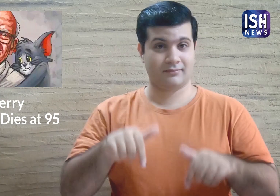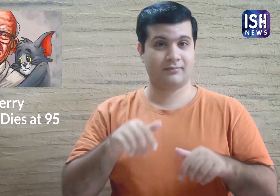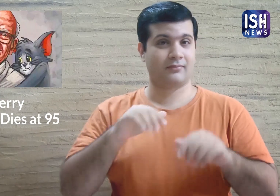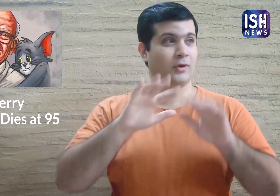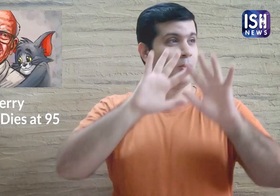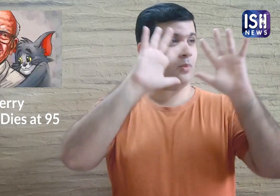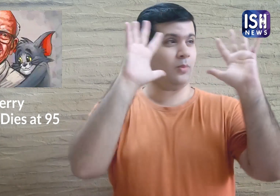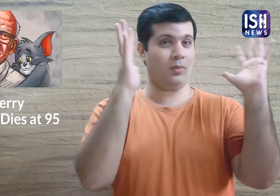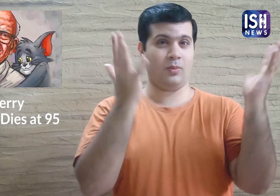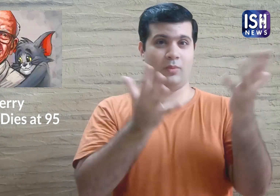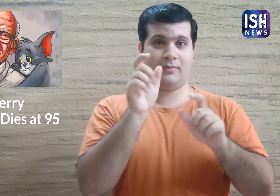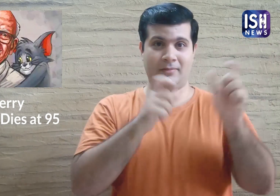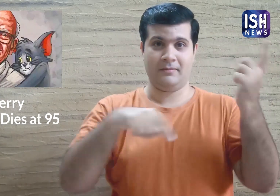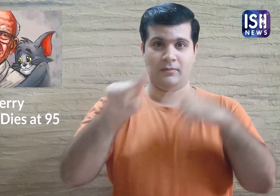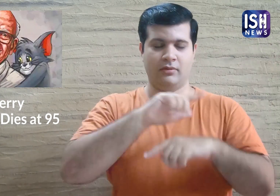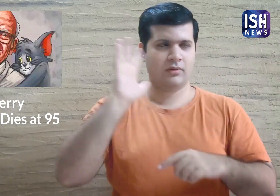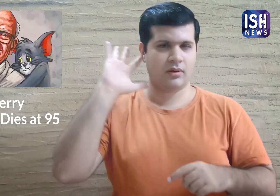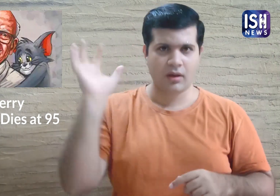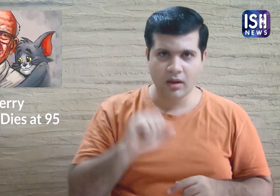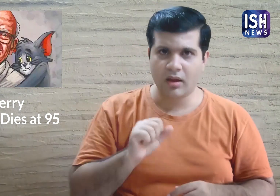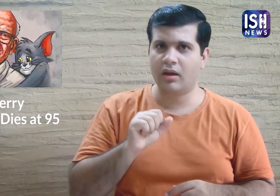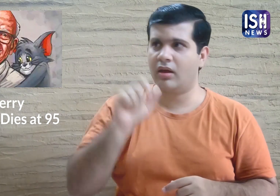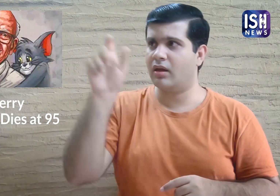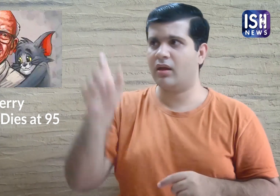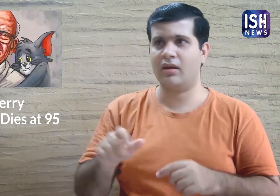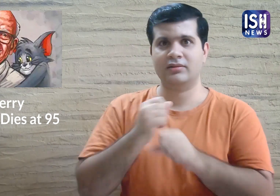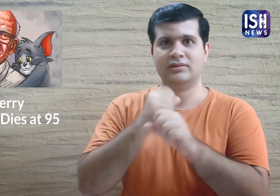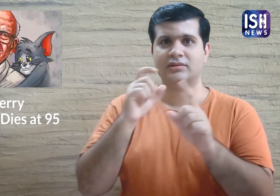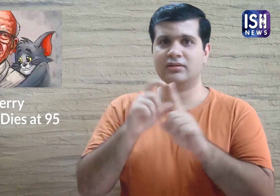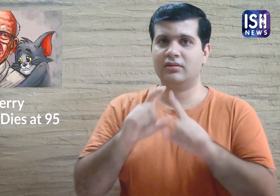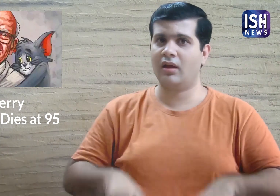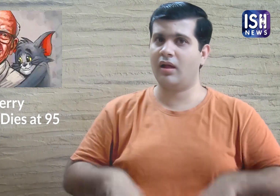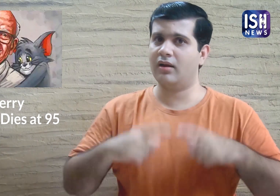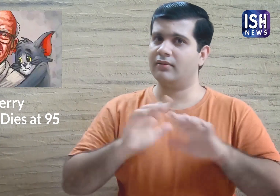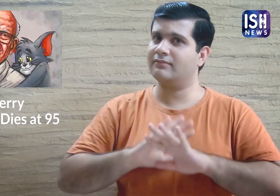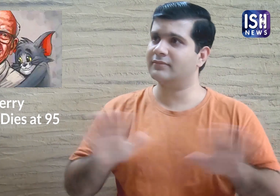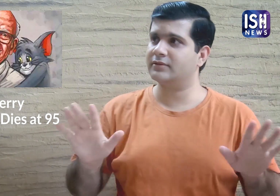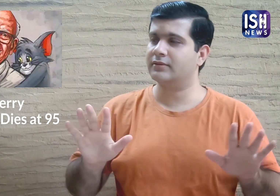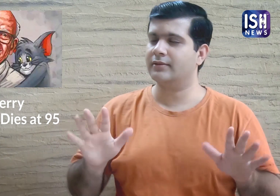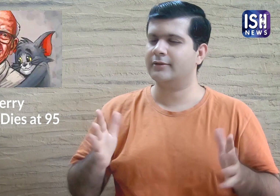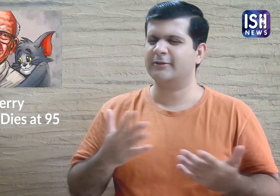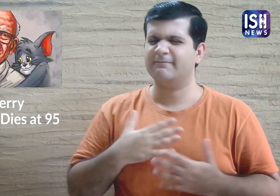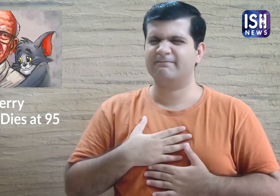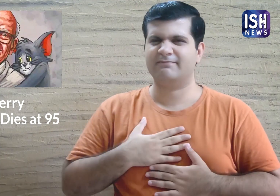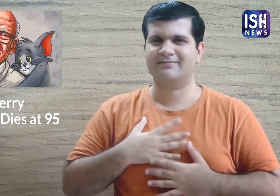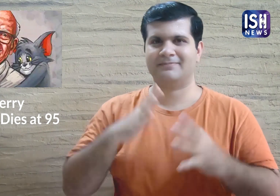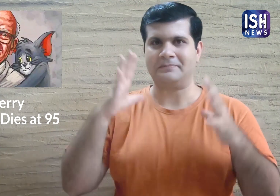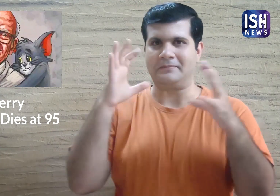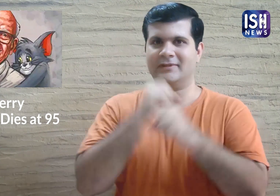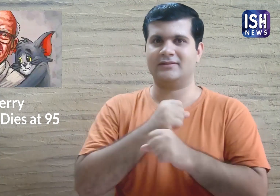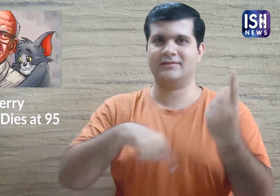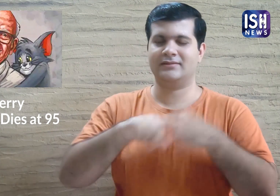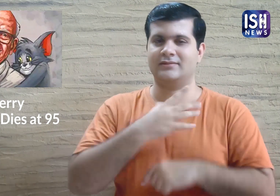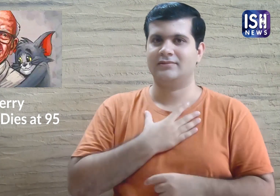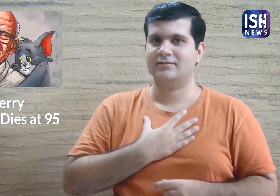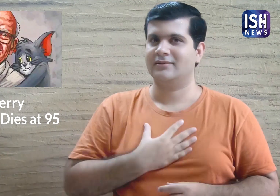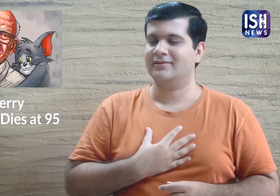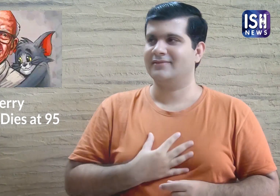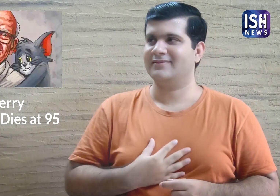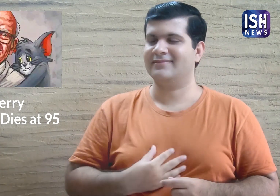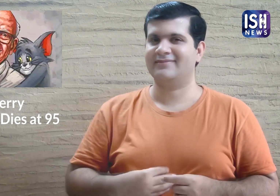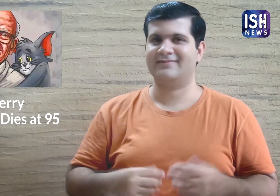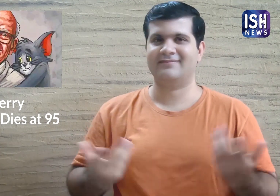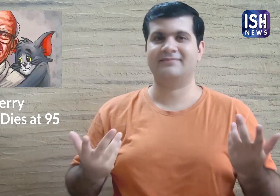People around the world were very sad when they heard about his death.